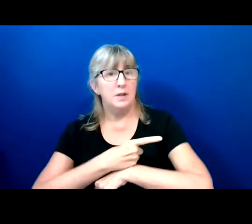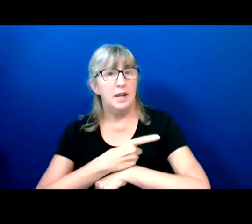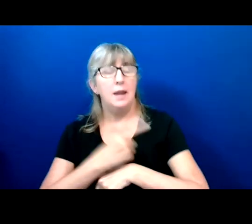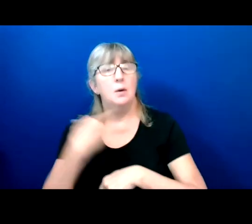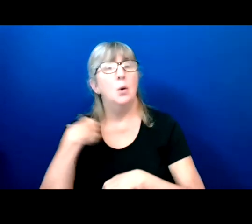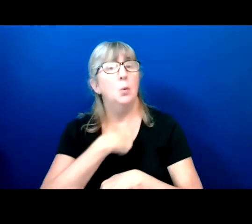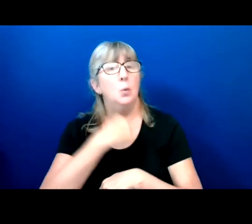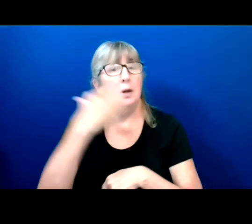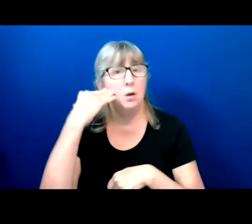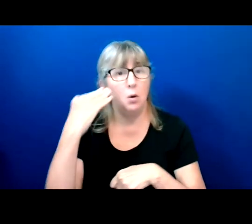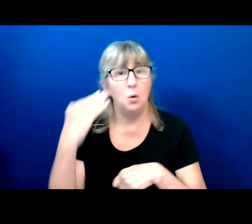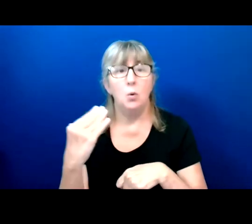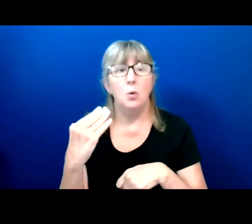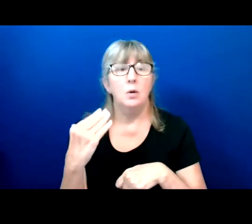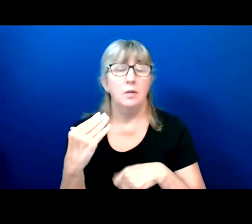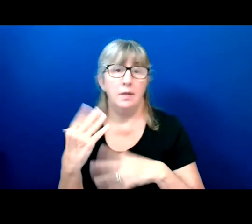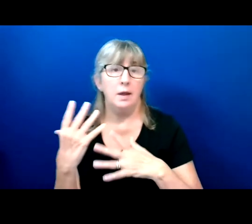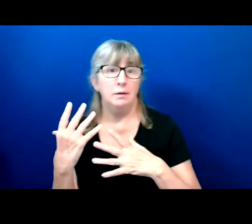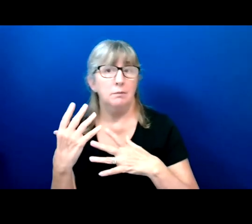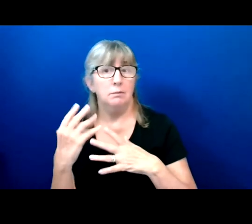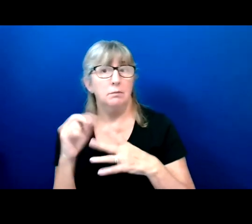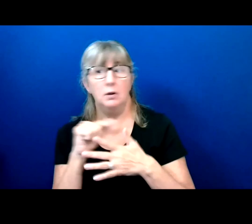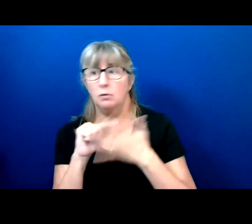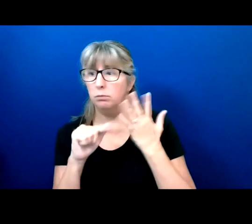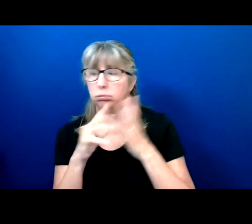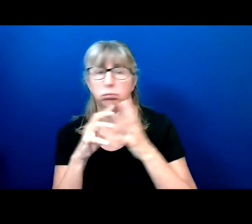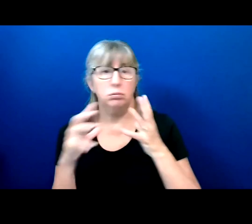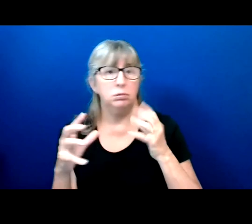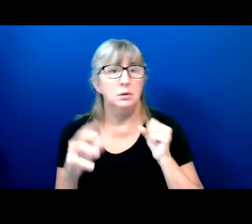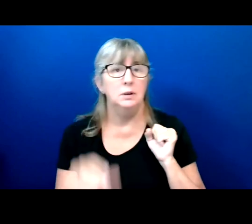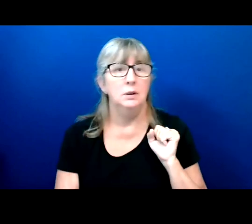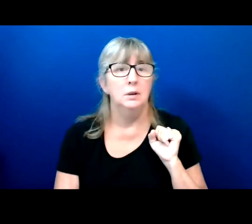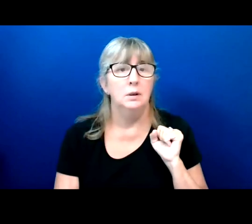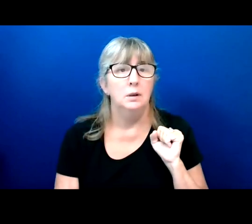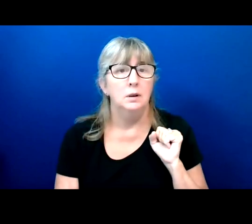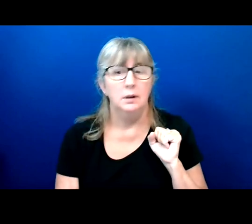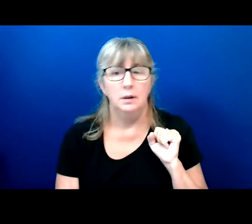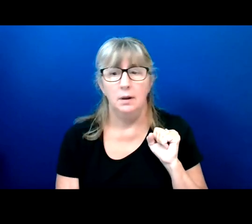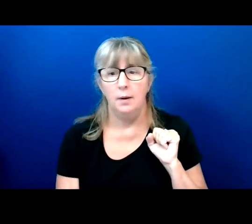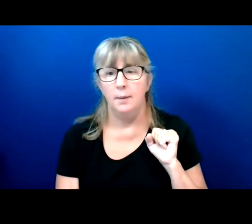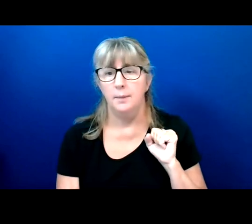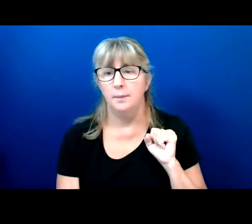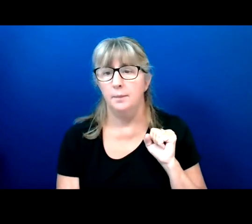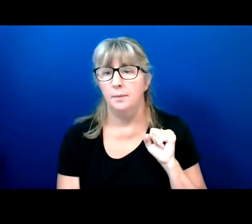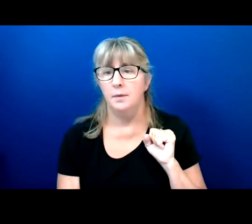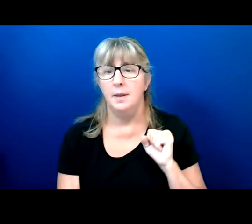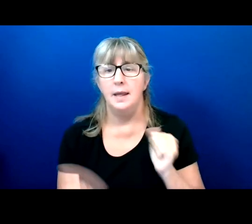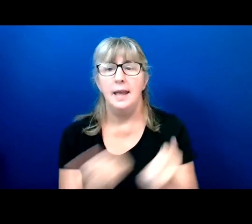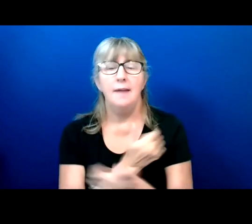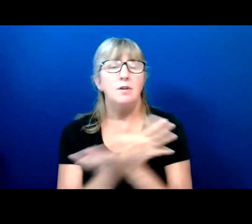too close at hand. We are risking, everything is so fragile in our democracy.